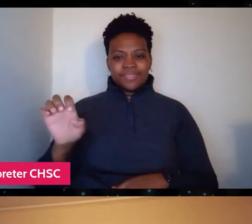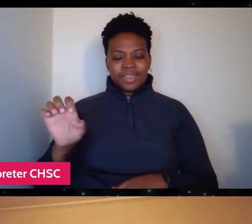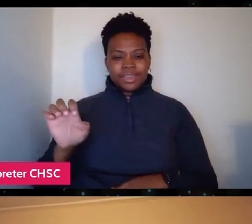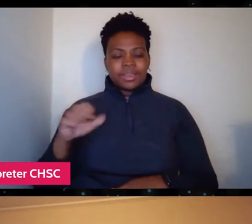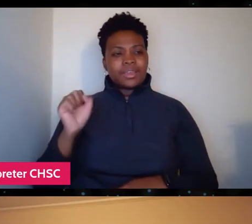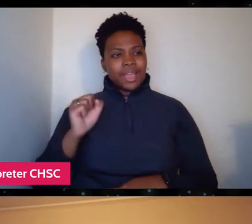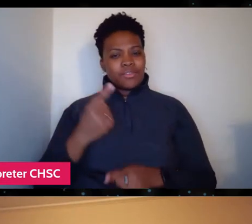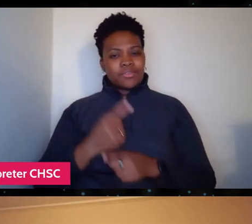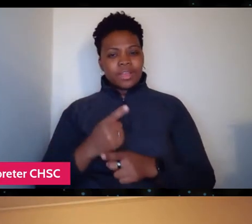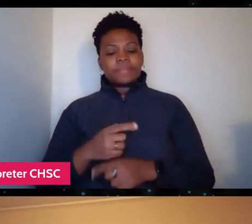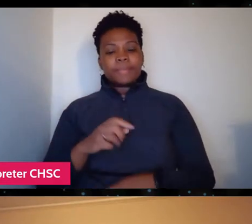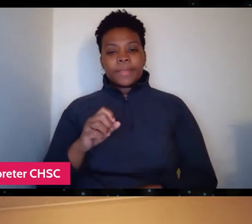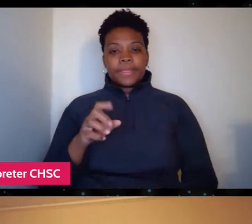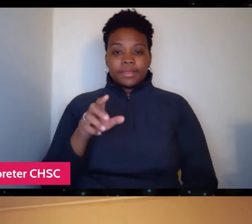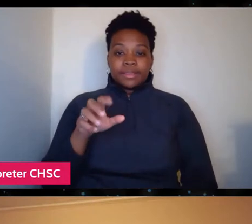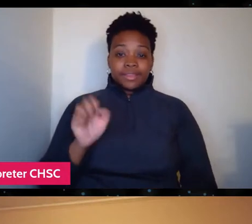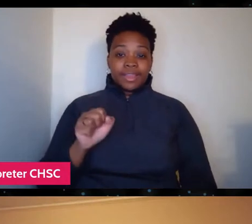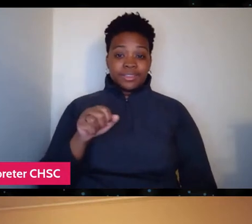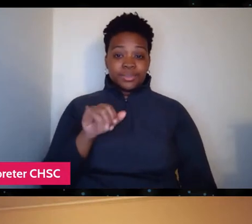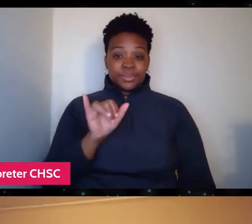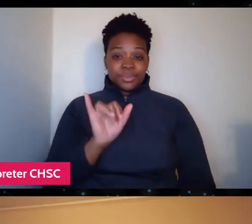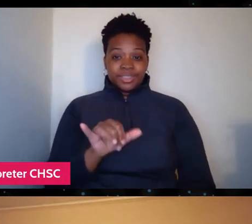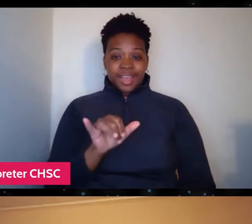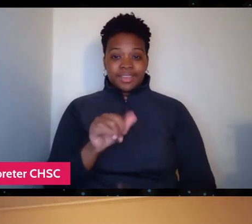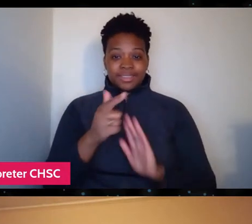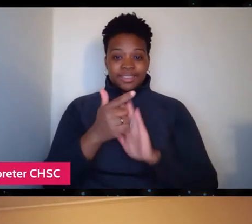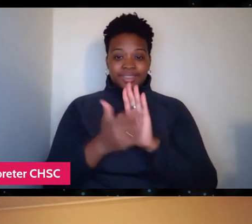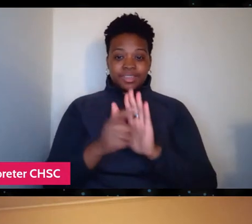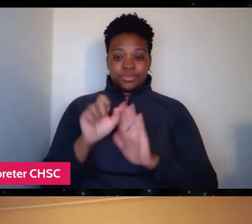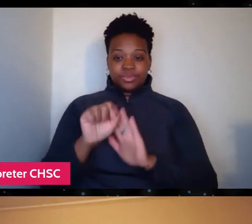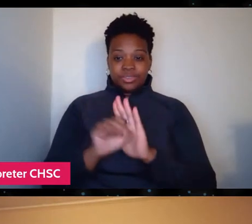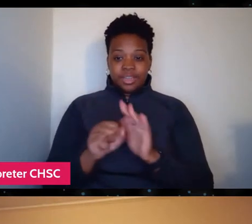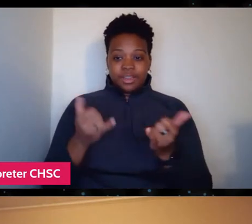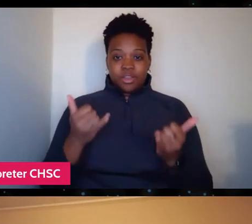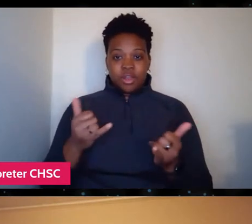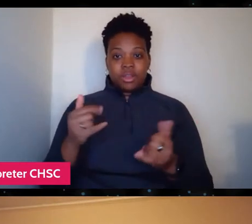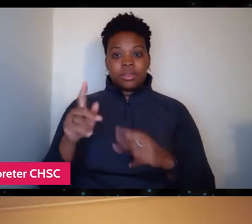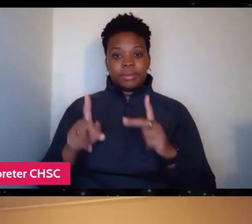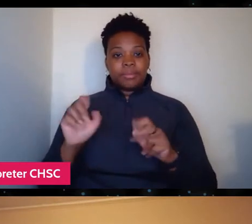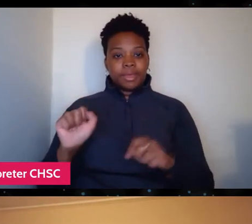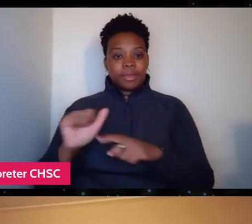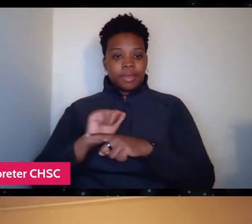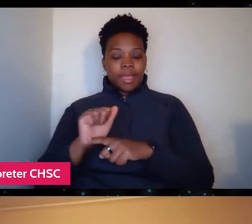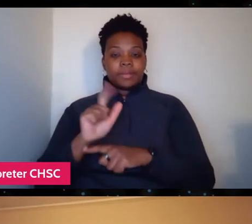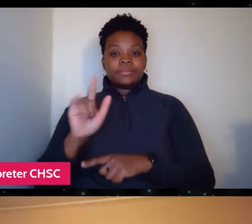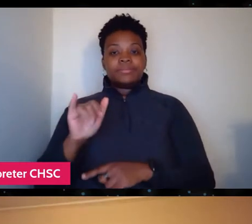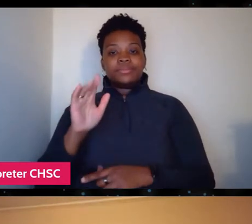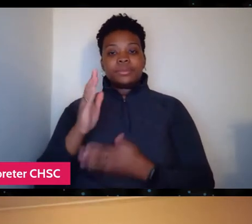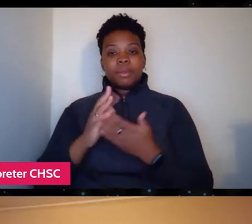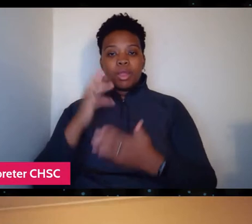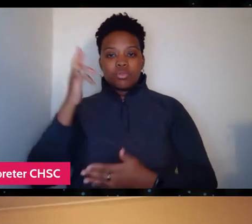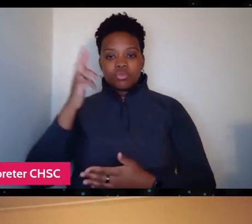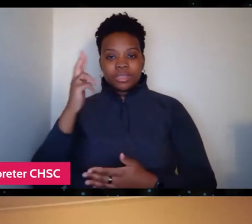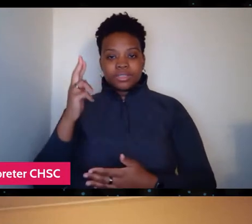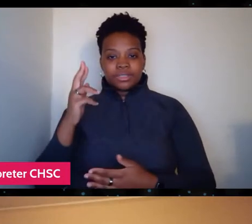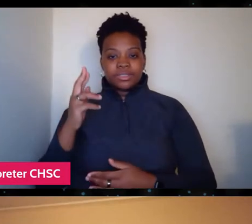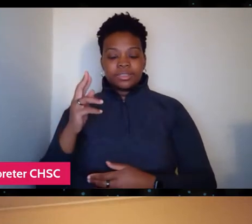So that is the like the legal status at the moment that people can practice and that's partly due to some of their work.